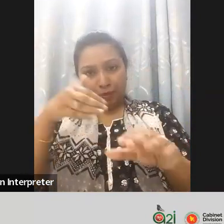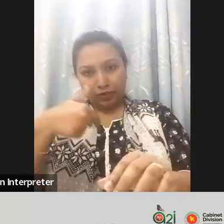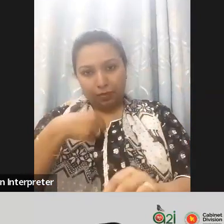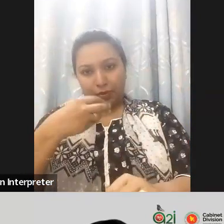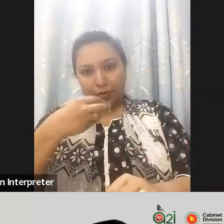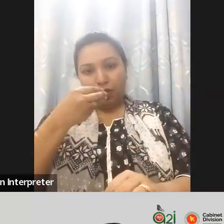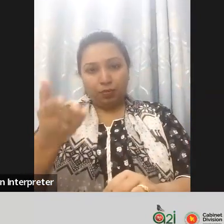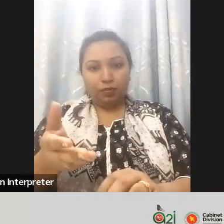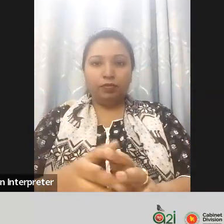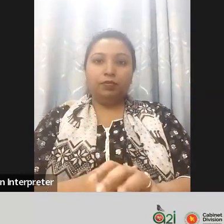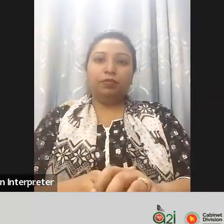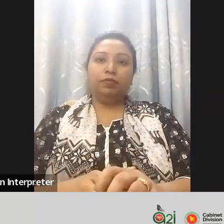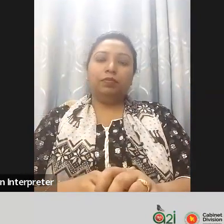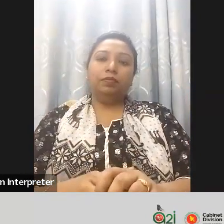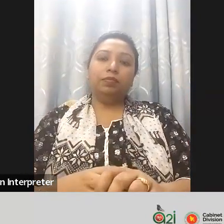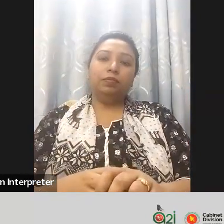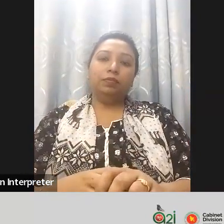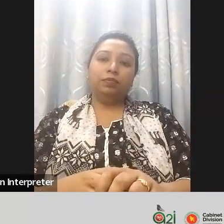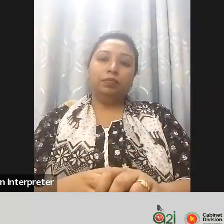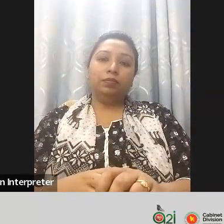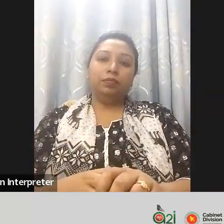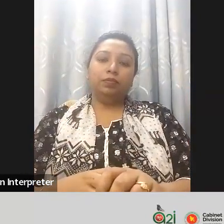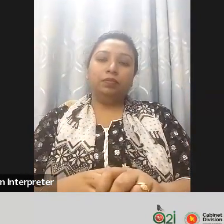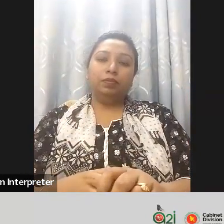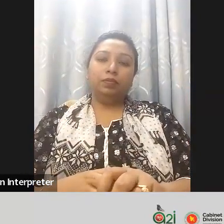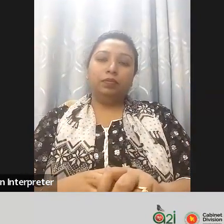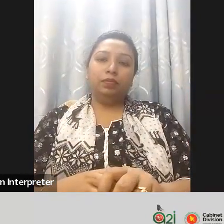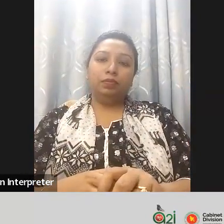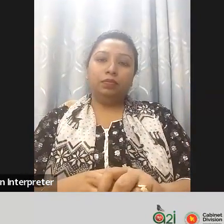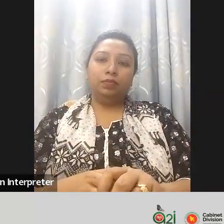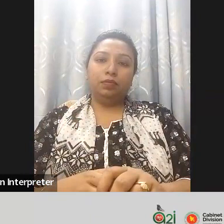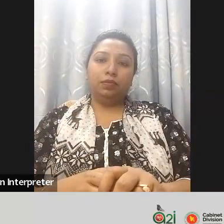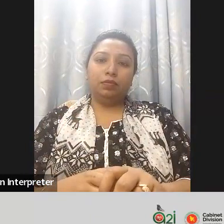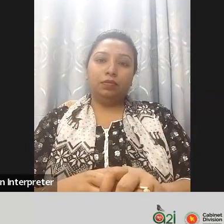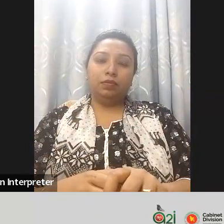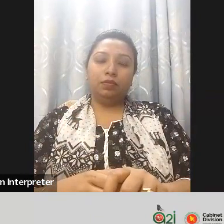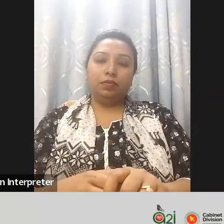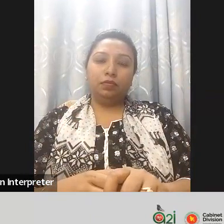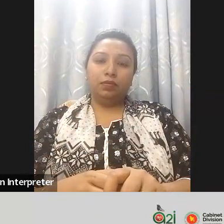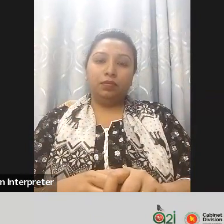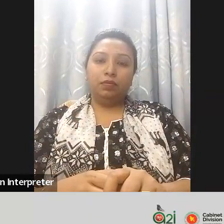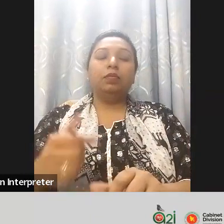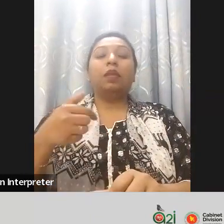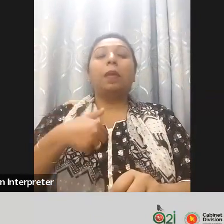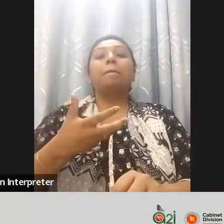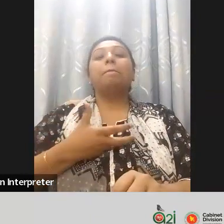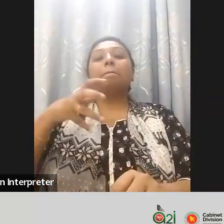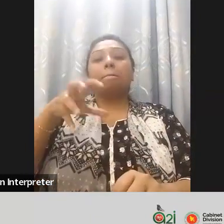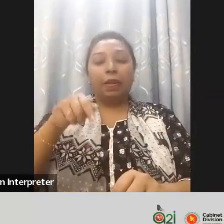sure sure thank you uh we have uh Media Made in Bangladesh strategy paper in that